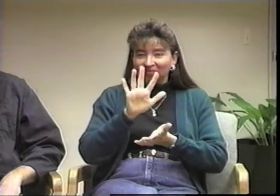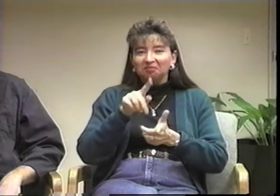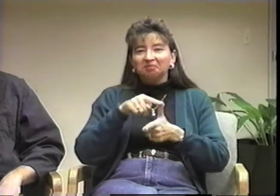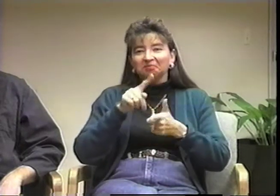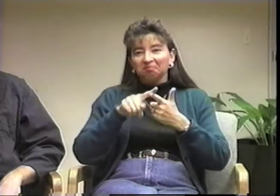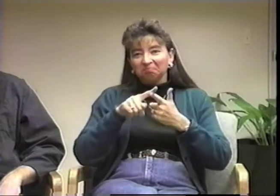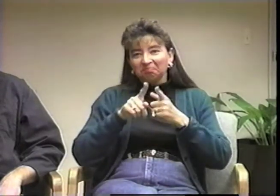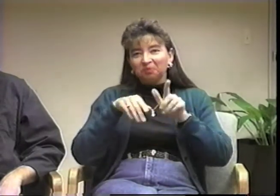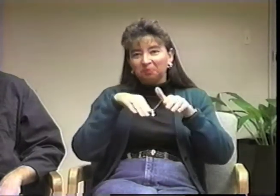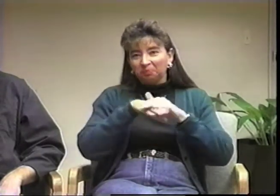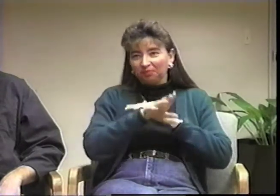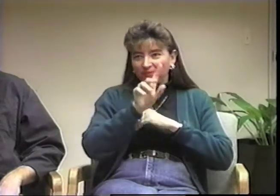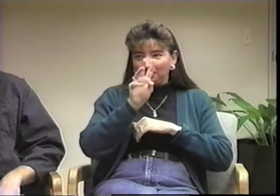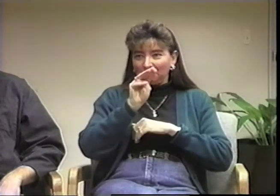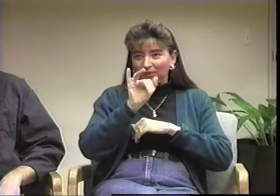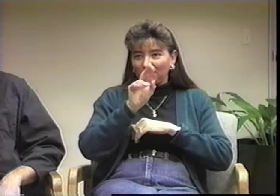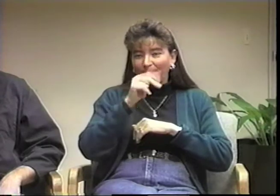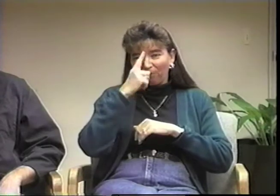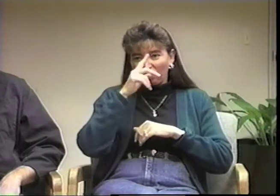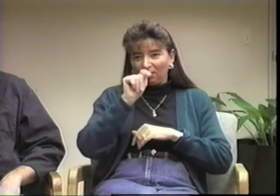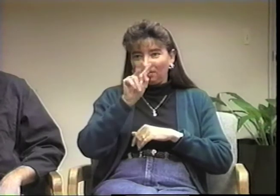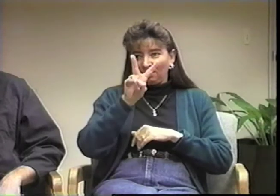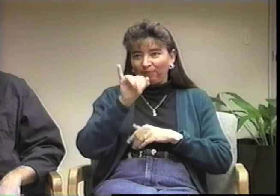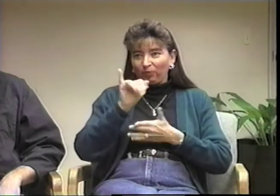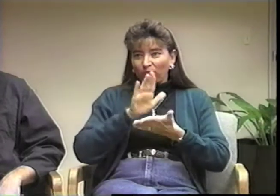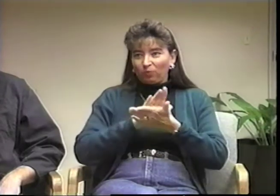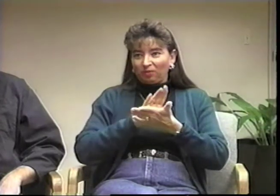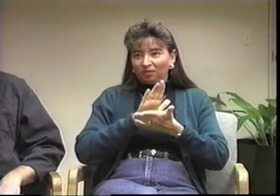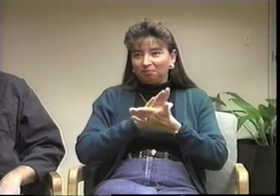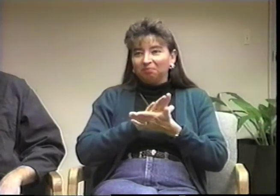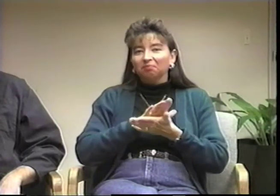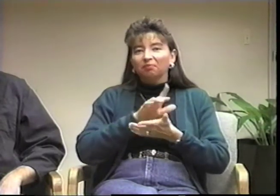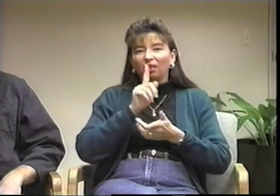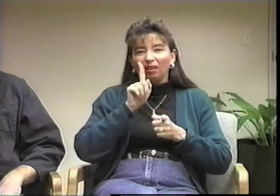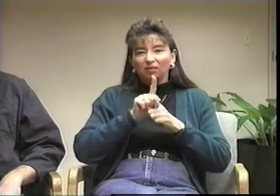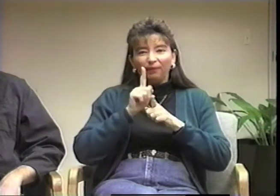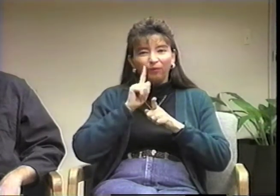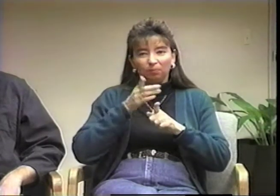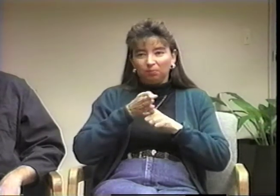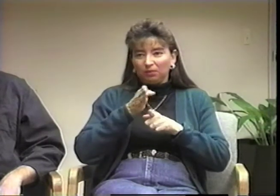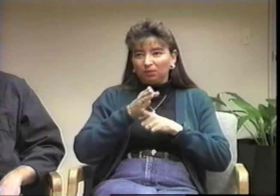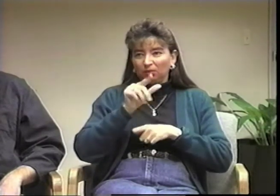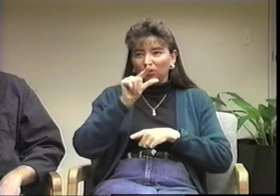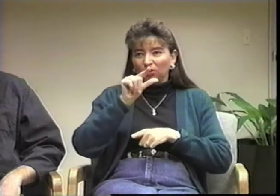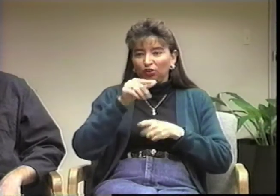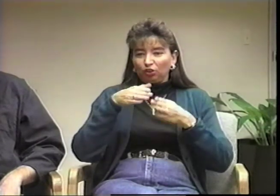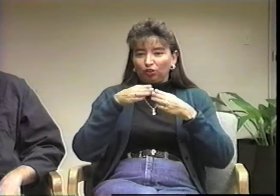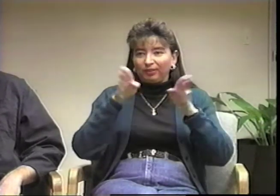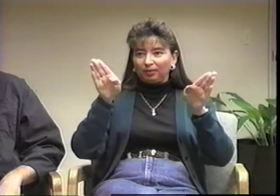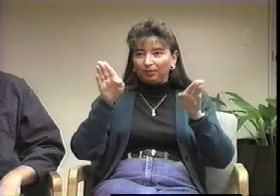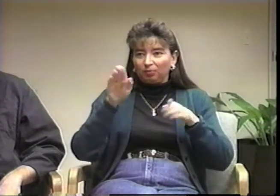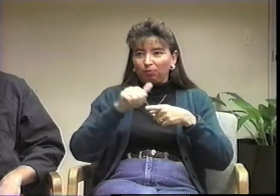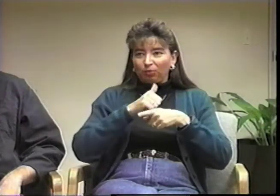Then I came to Minnesota to attend the Technical Vocational Institute [TVI].